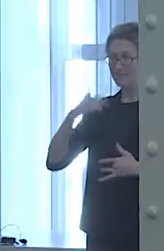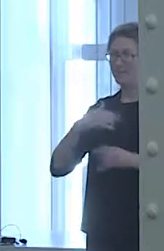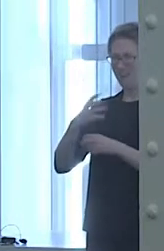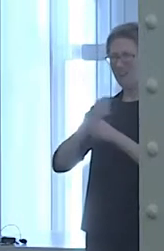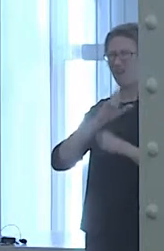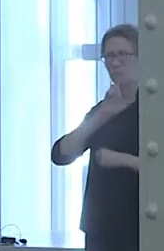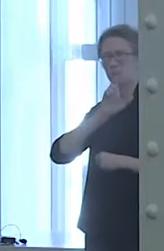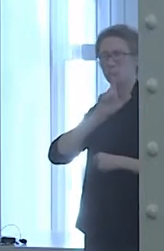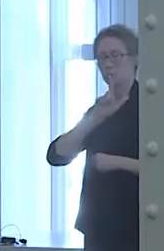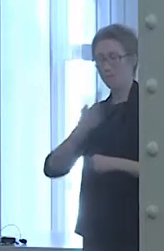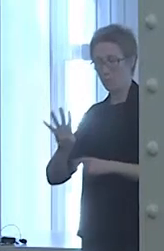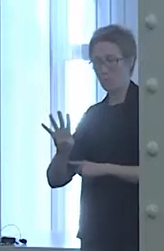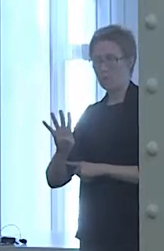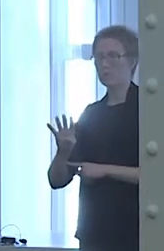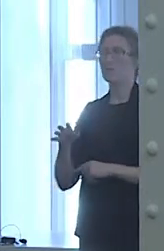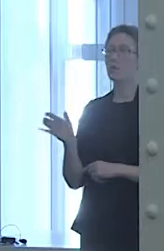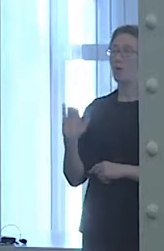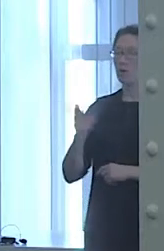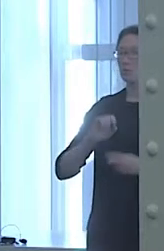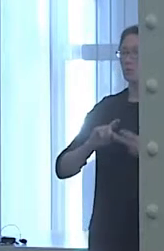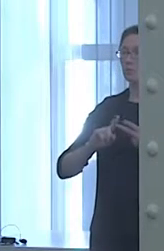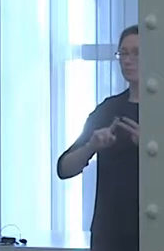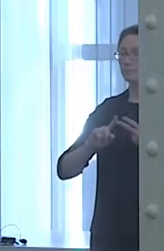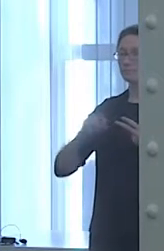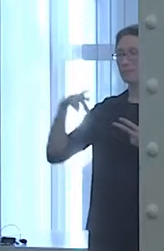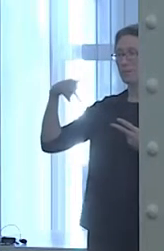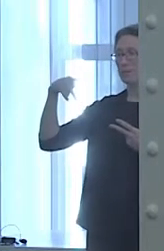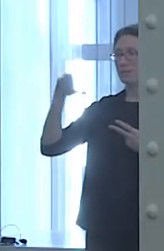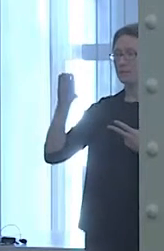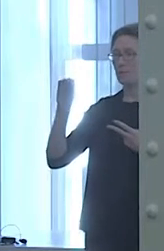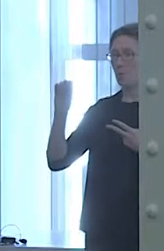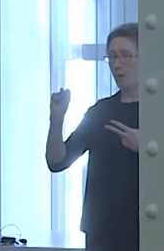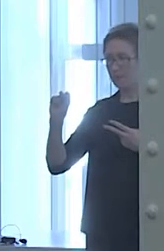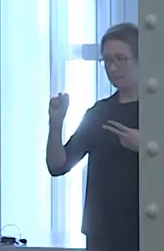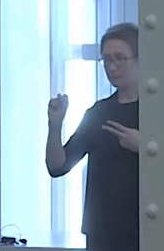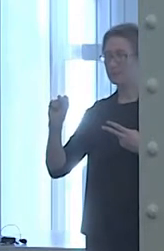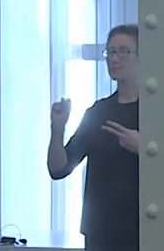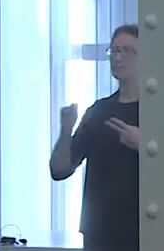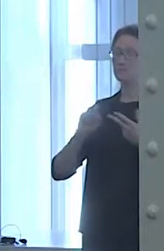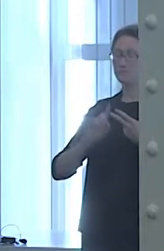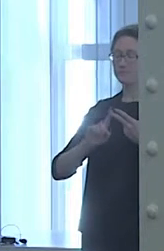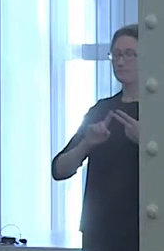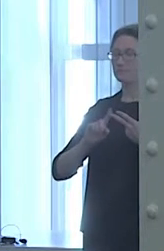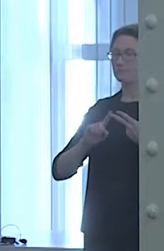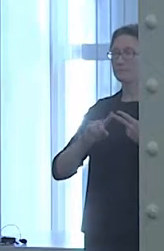asthma, and psoriasis, so I live with visible and invisible disabilities today.